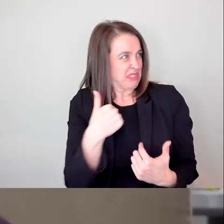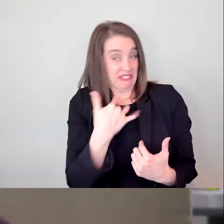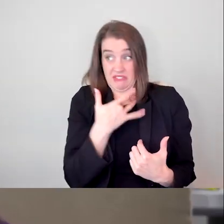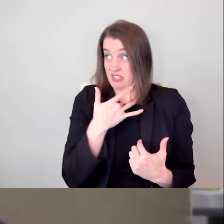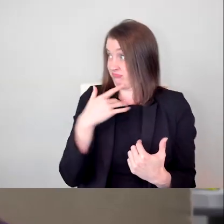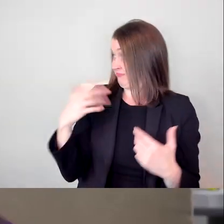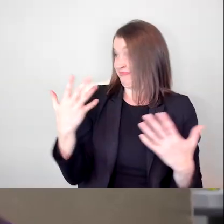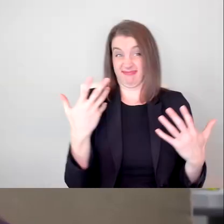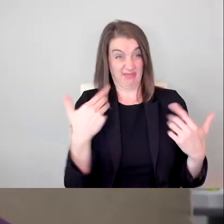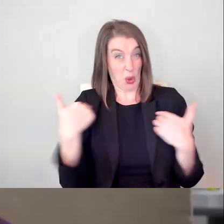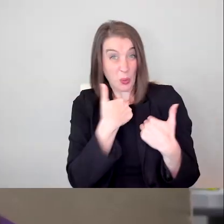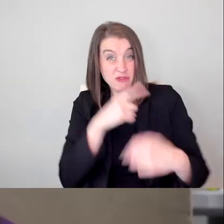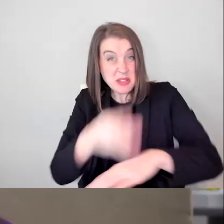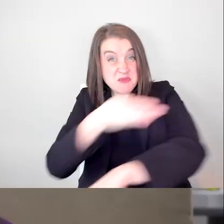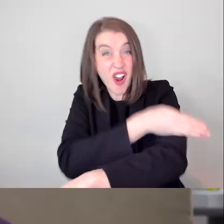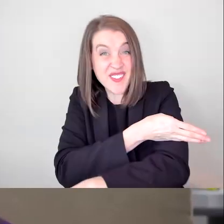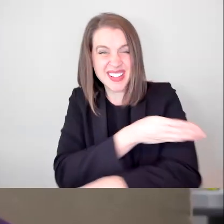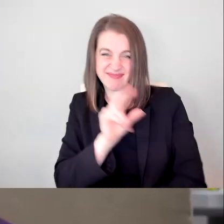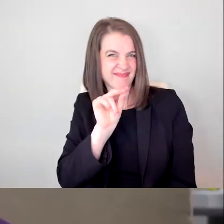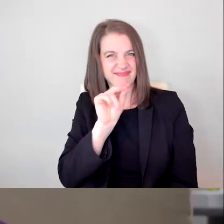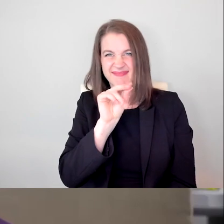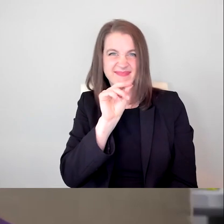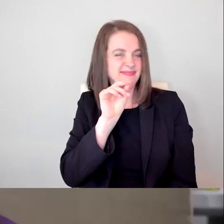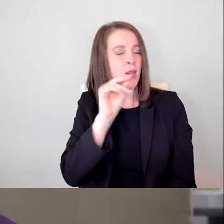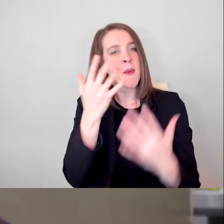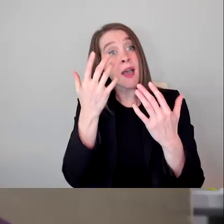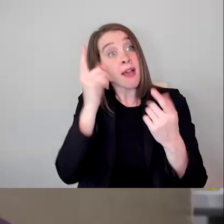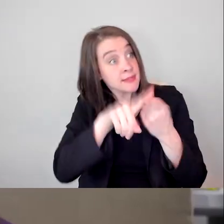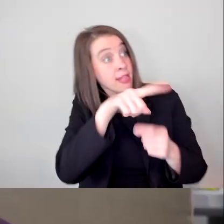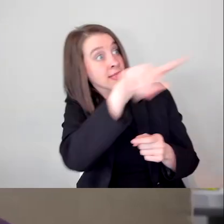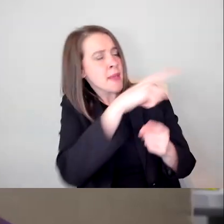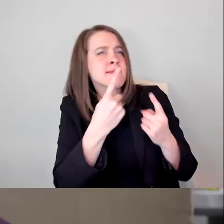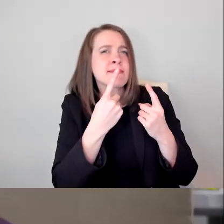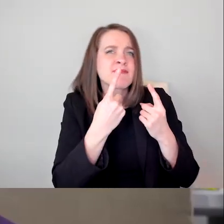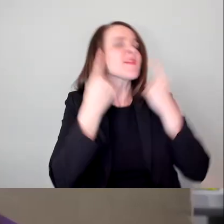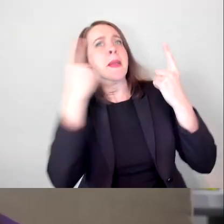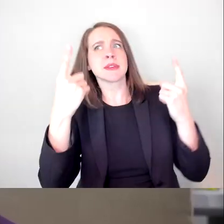until big stars finally say no to playing disabled on screen,